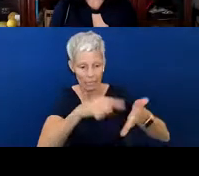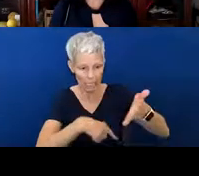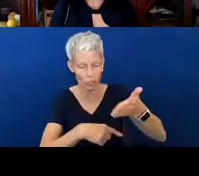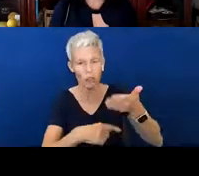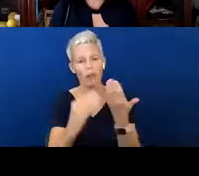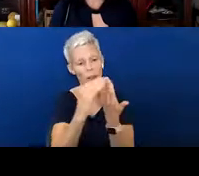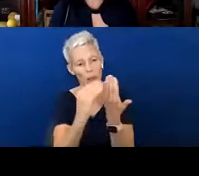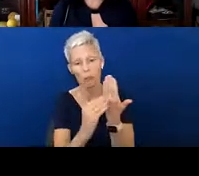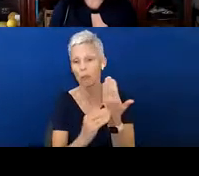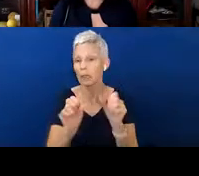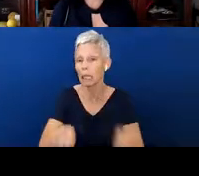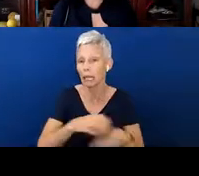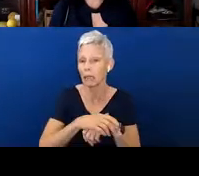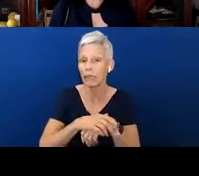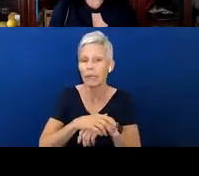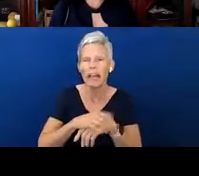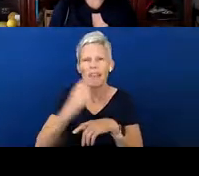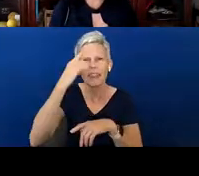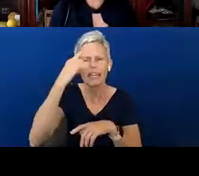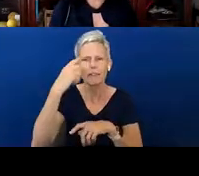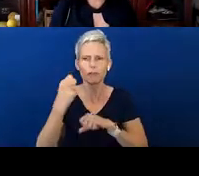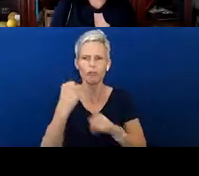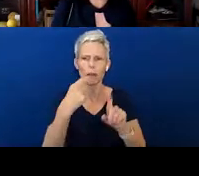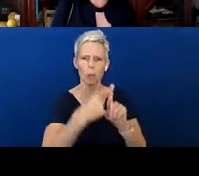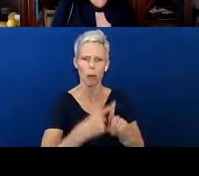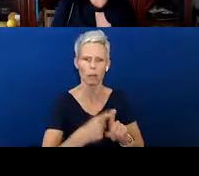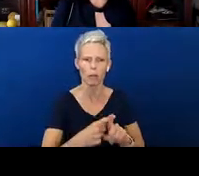But thinking about the strengths and then areas of concern. What do you want to focus on?